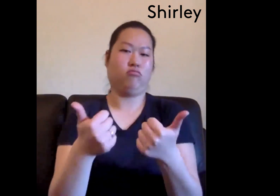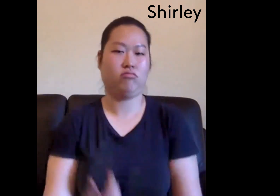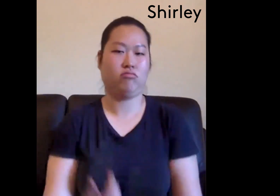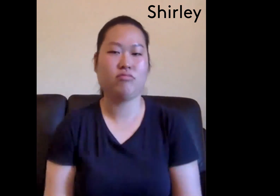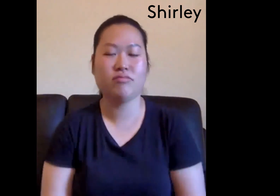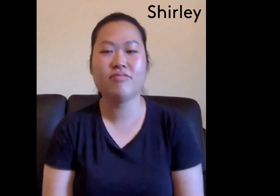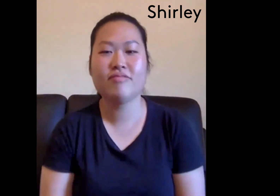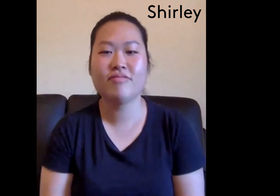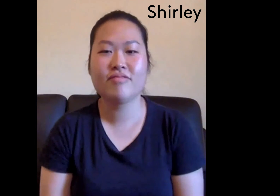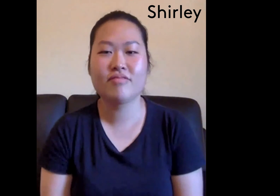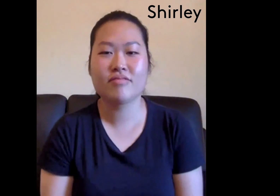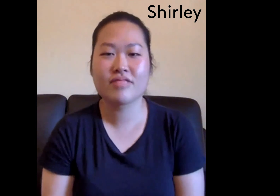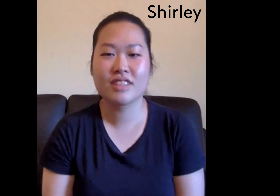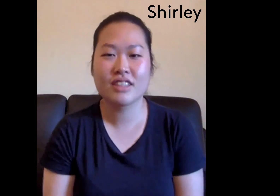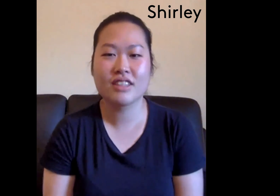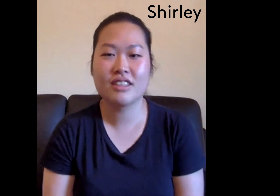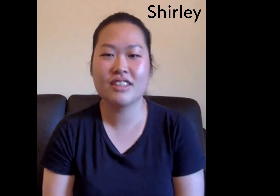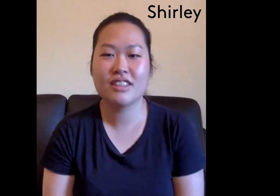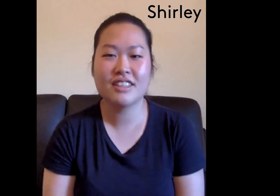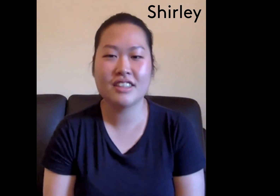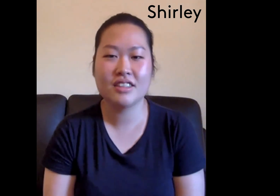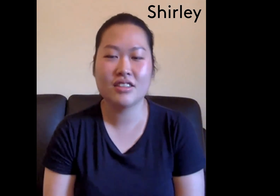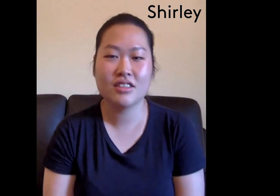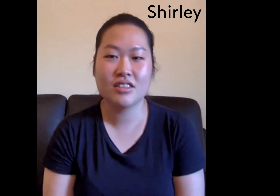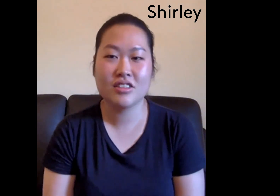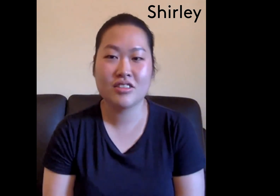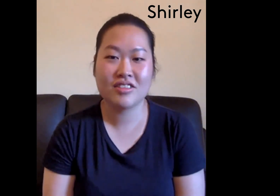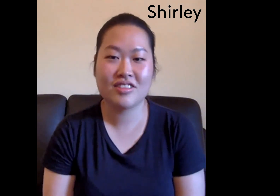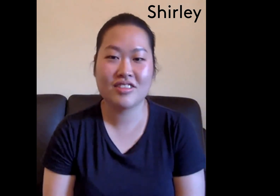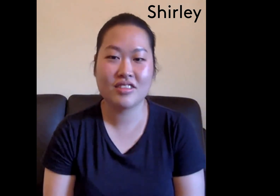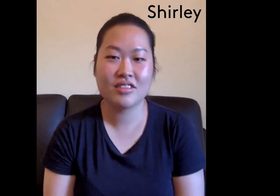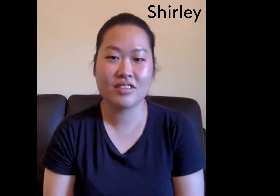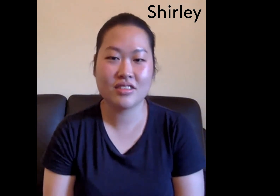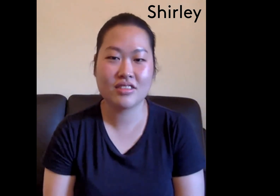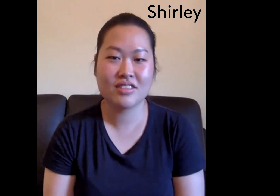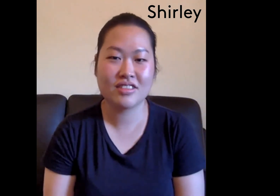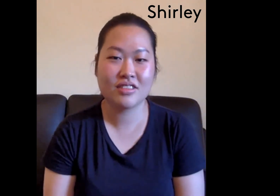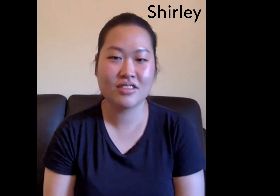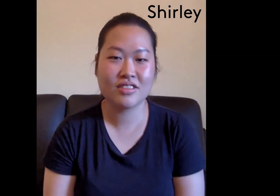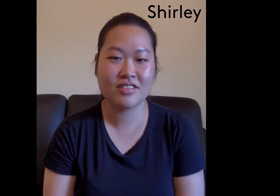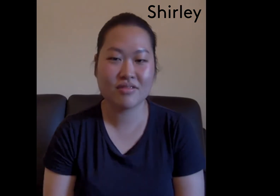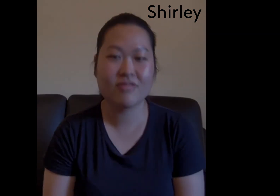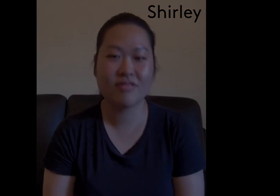But you know offering an alternative way to communicate would be a really nice thing to do